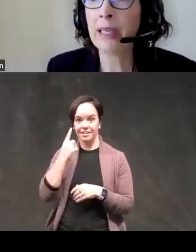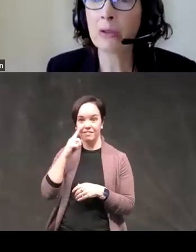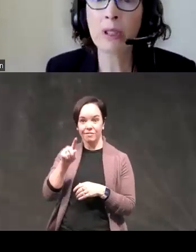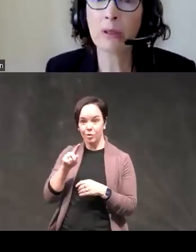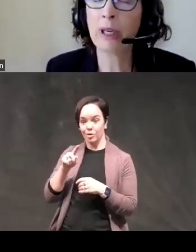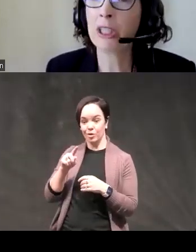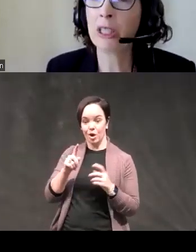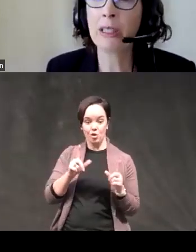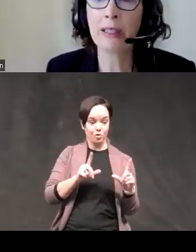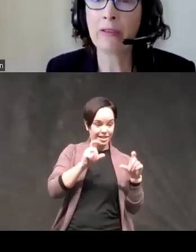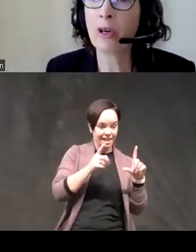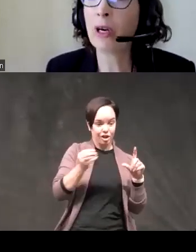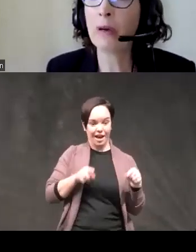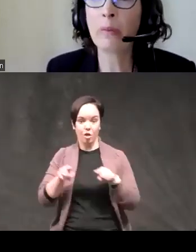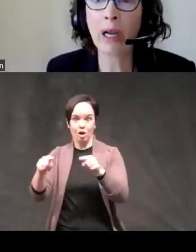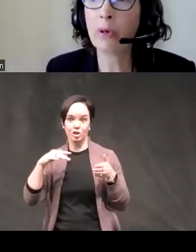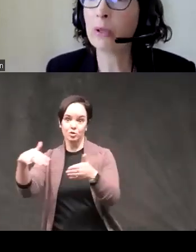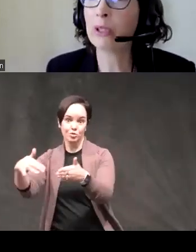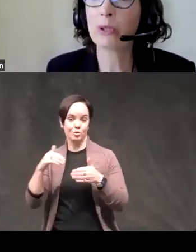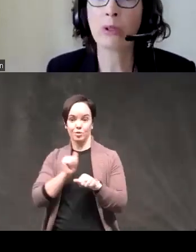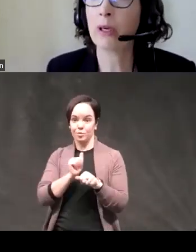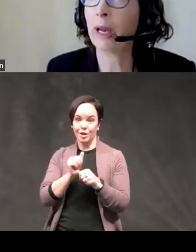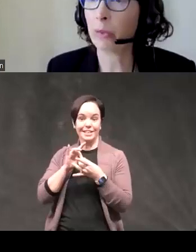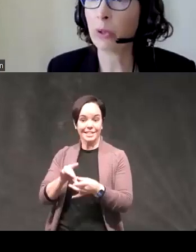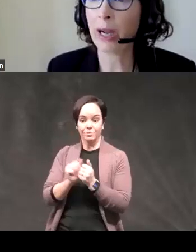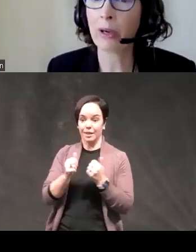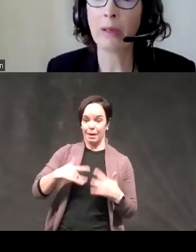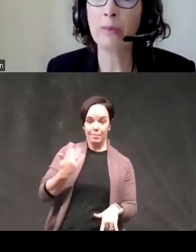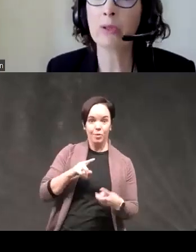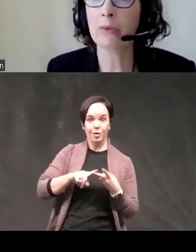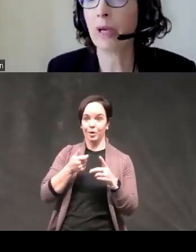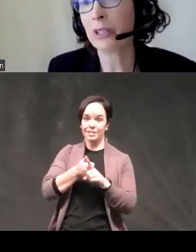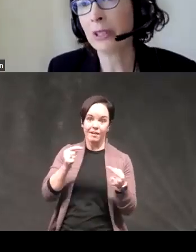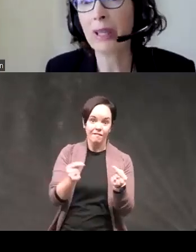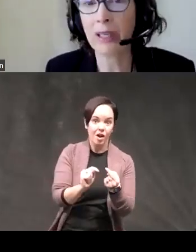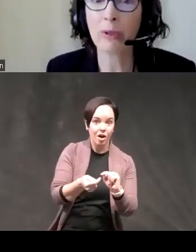linked with depression self-harm bipolar disorder and poor outcomes actually within